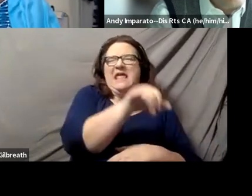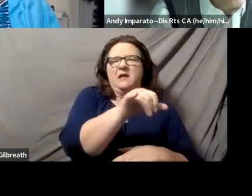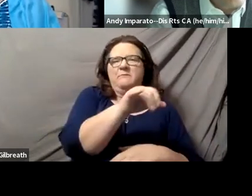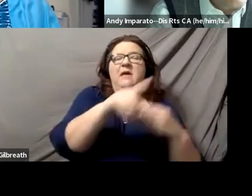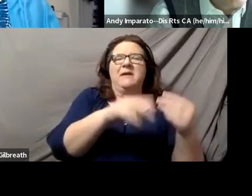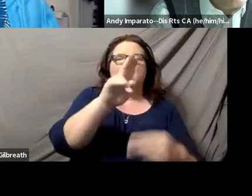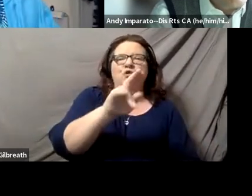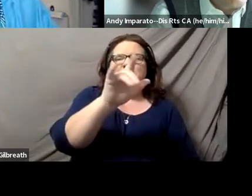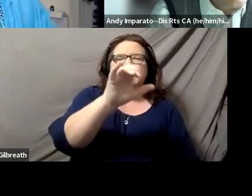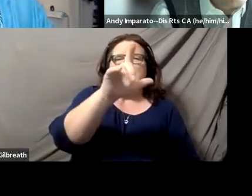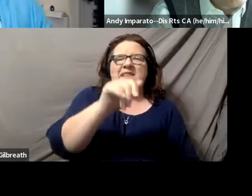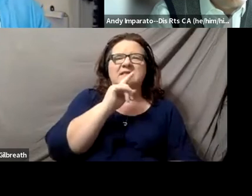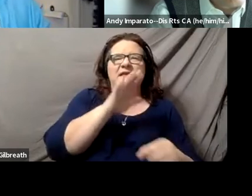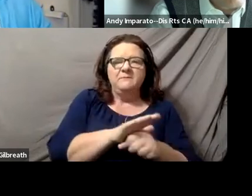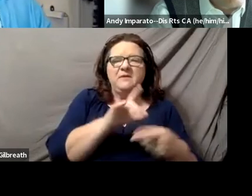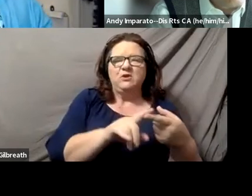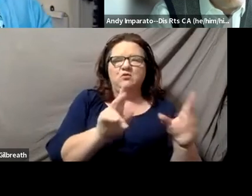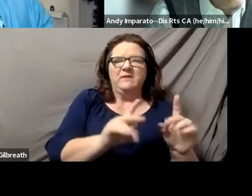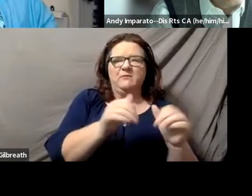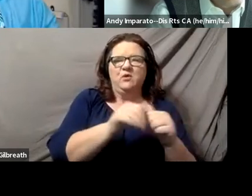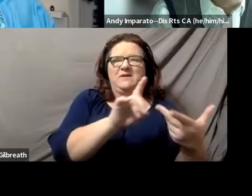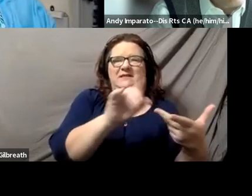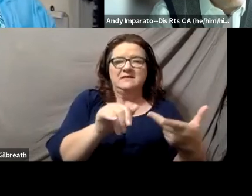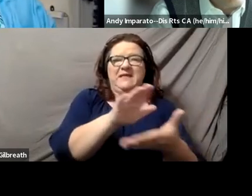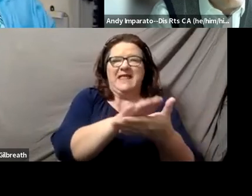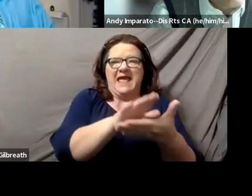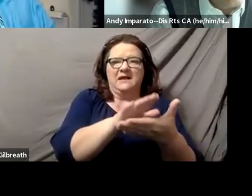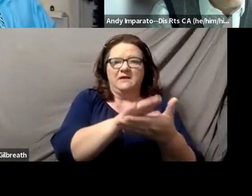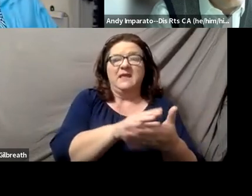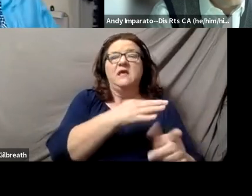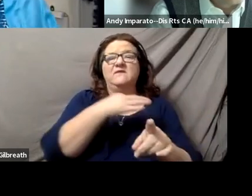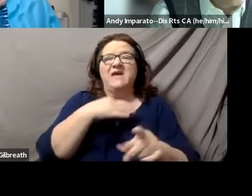to students with disabilities, academically, to faculty with disabilities